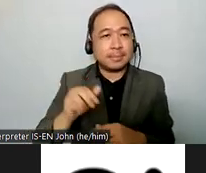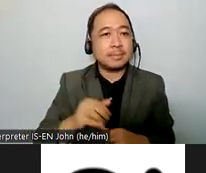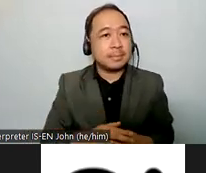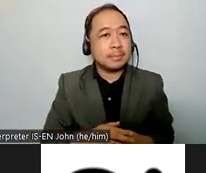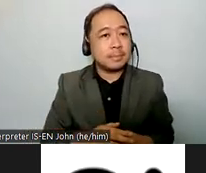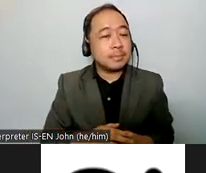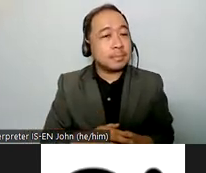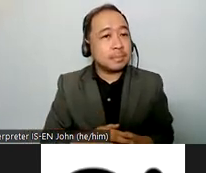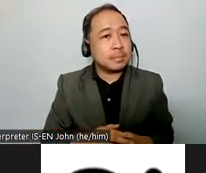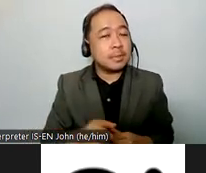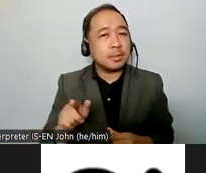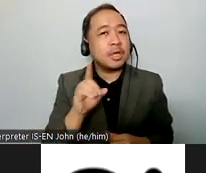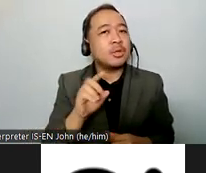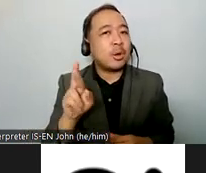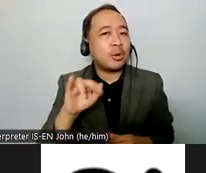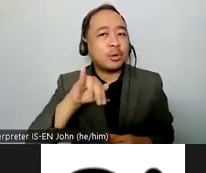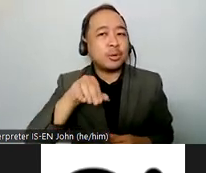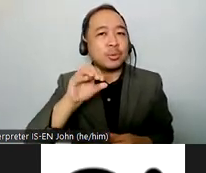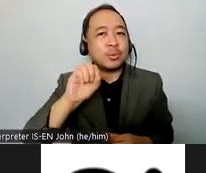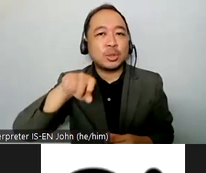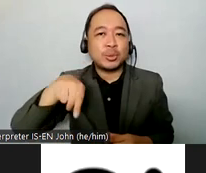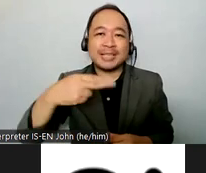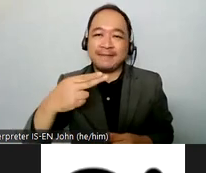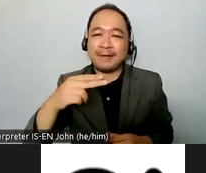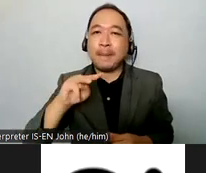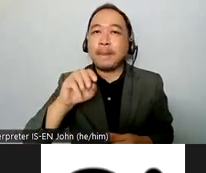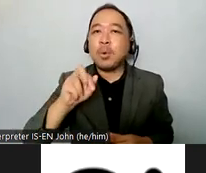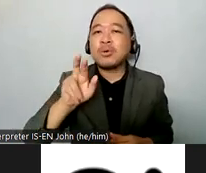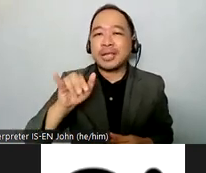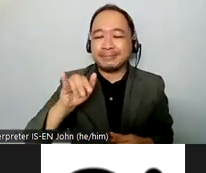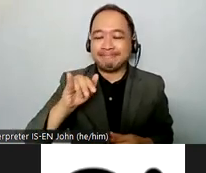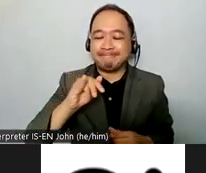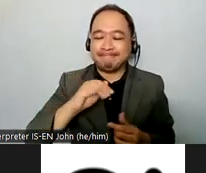doctor joseph murray sorry um who is the president of the waterfashion of